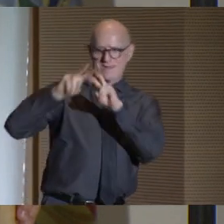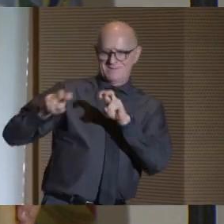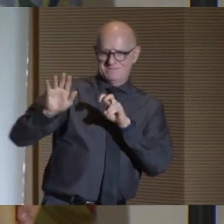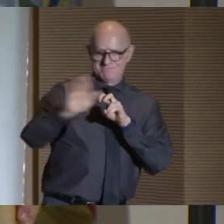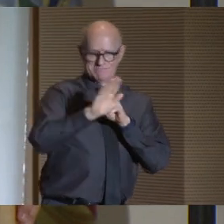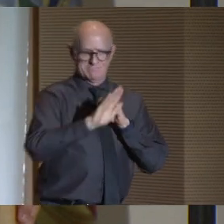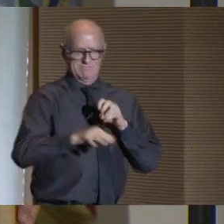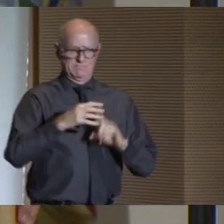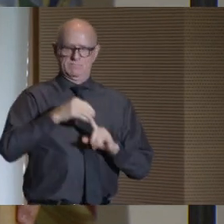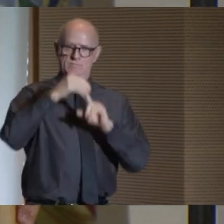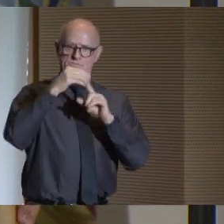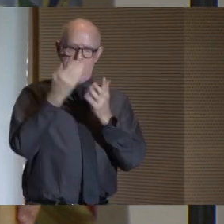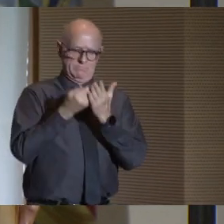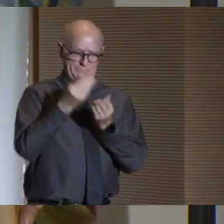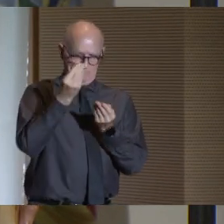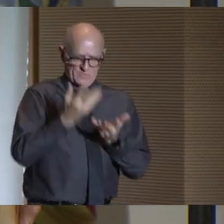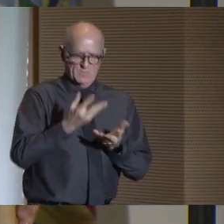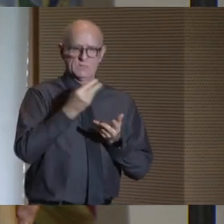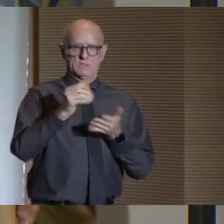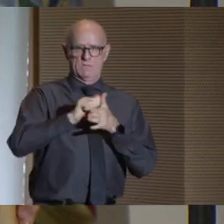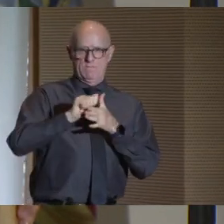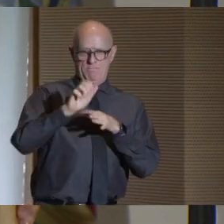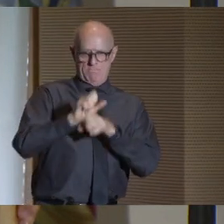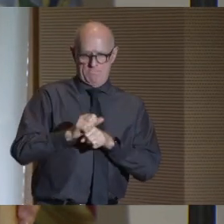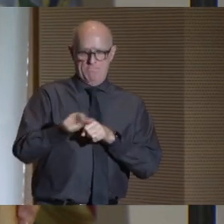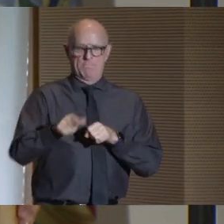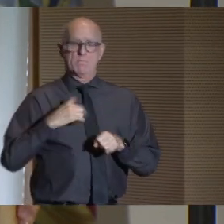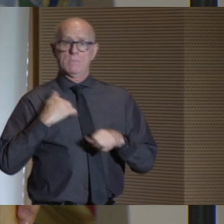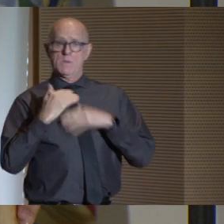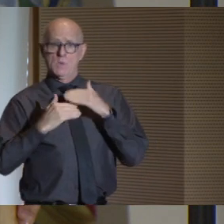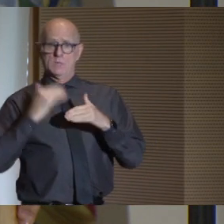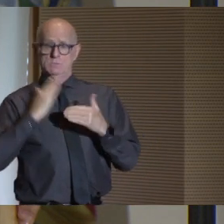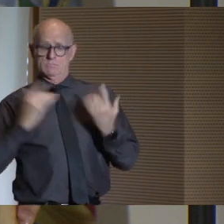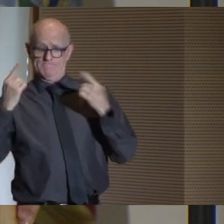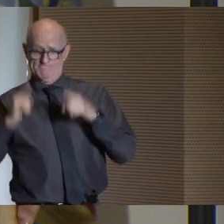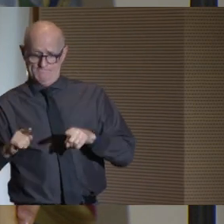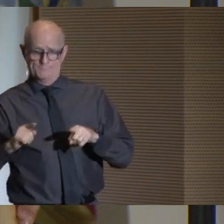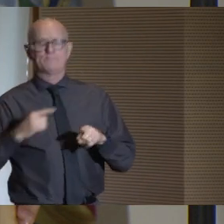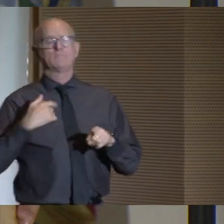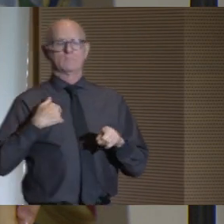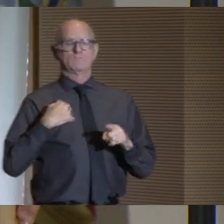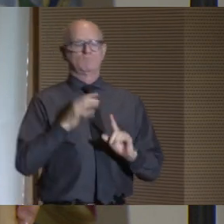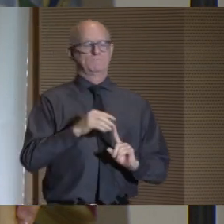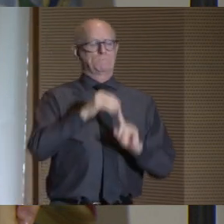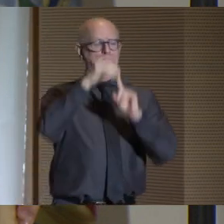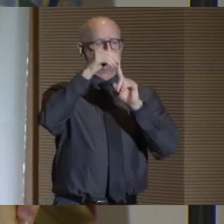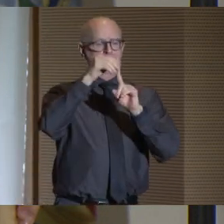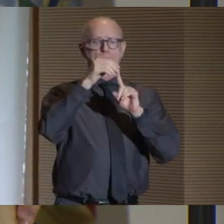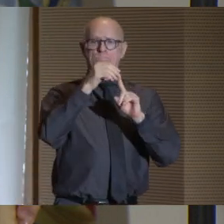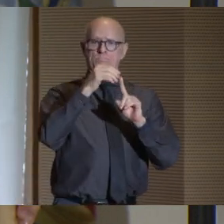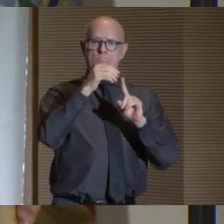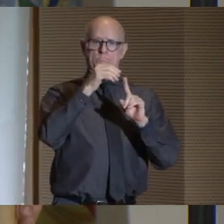analyzing their unique data and practices. This process will result in a customized playbook